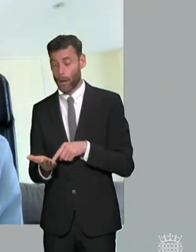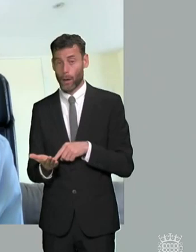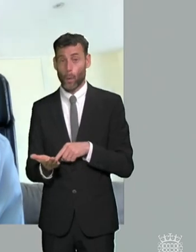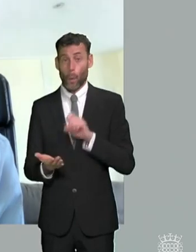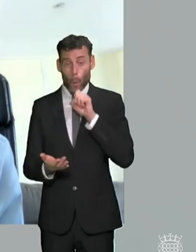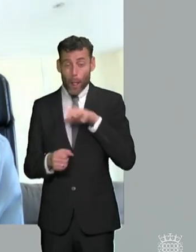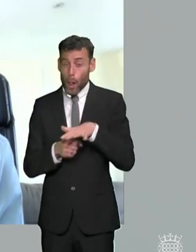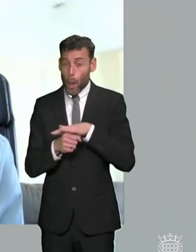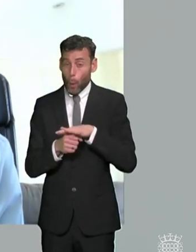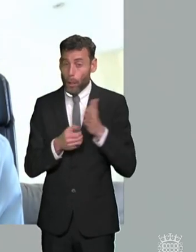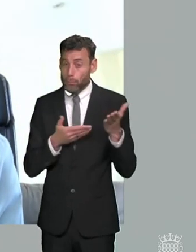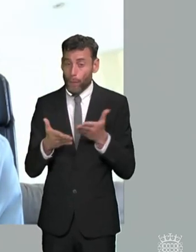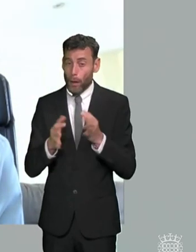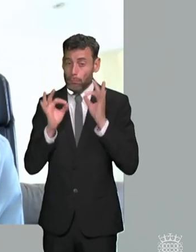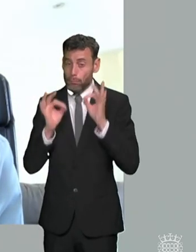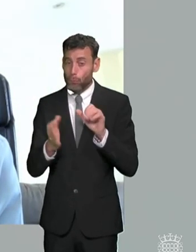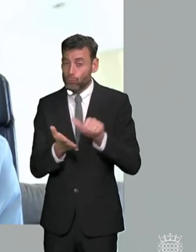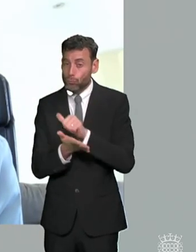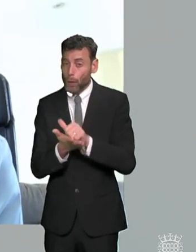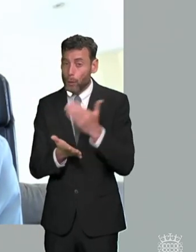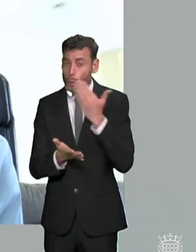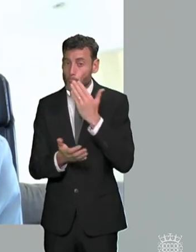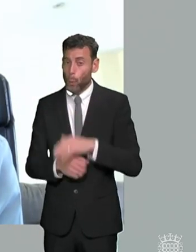unless so and then what happens if the right school is not on that list